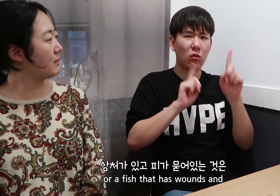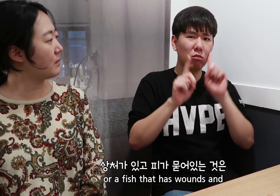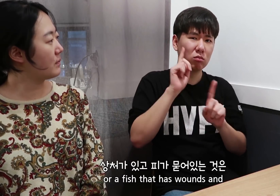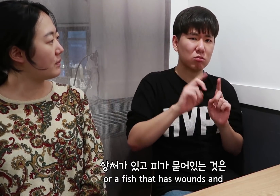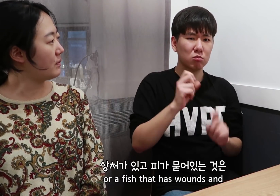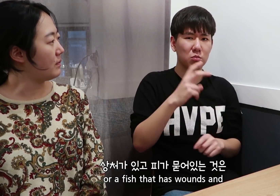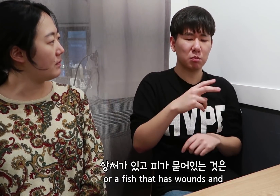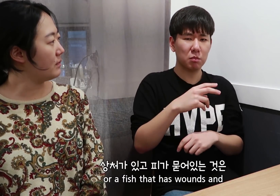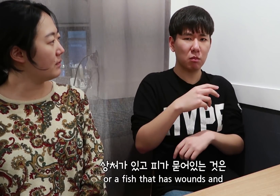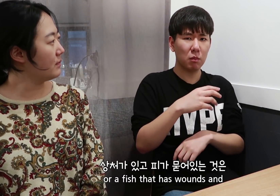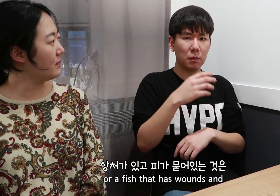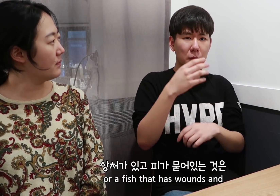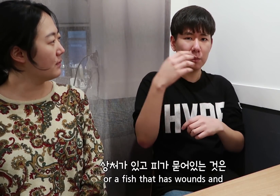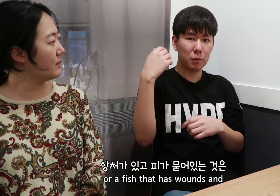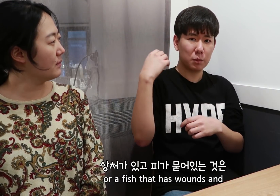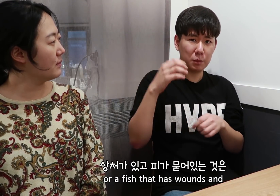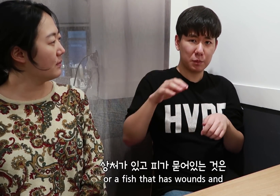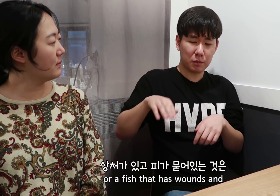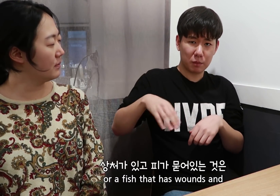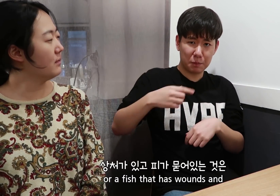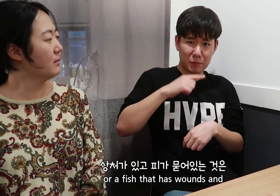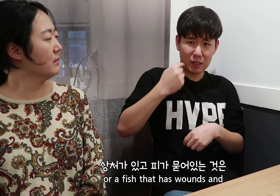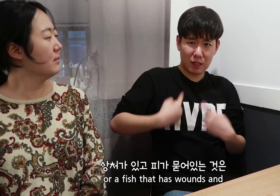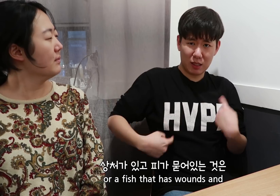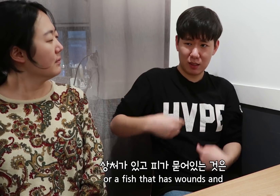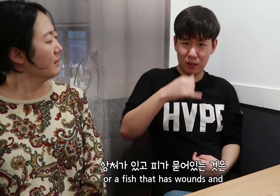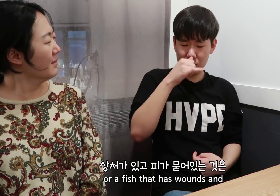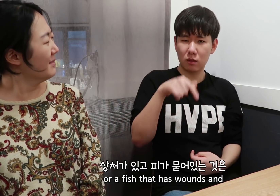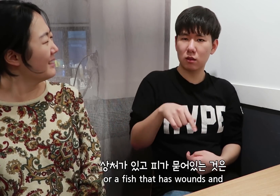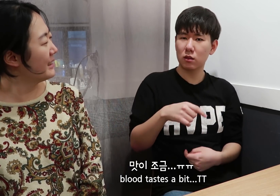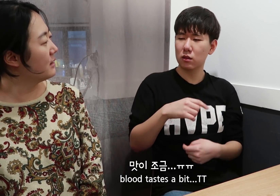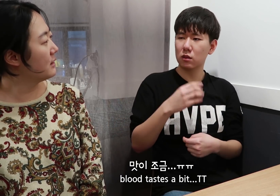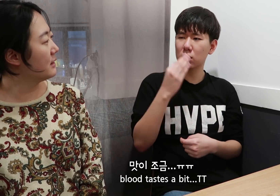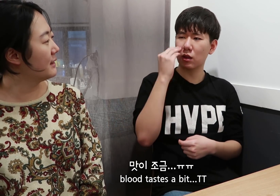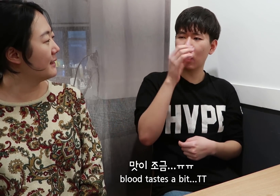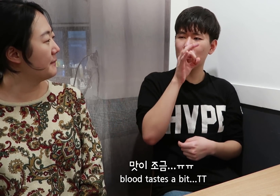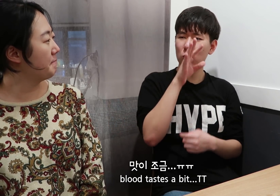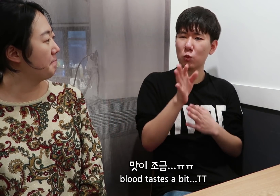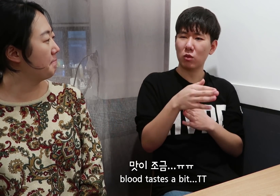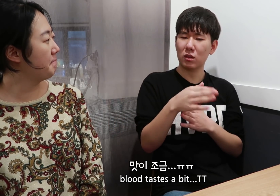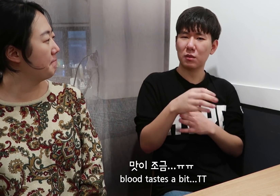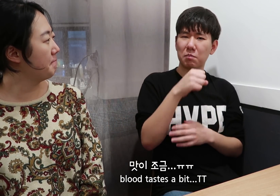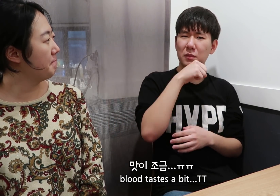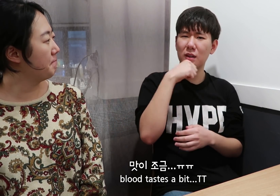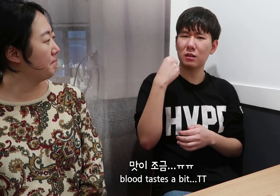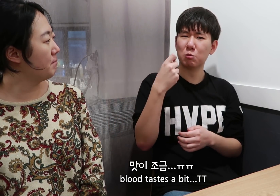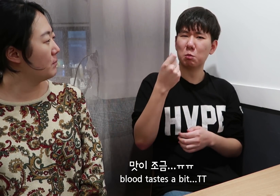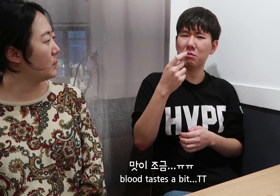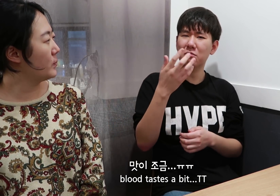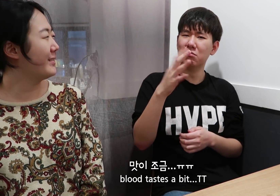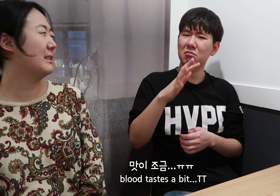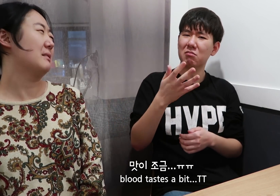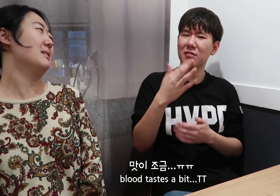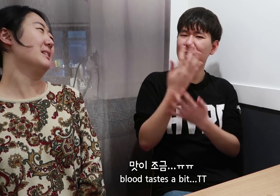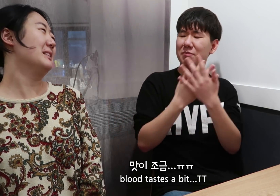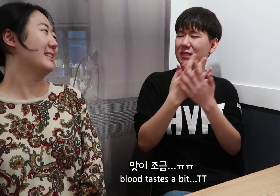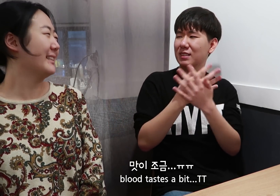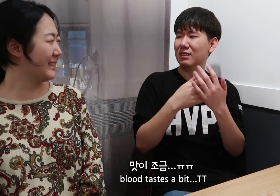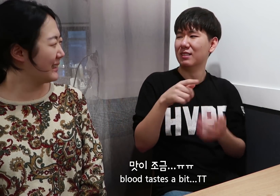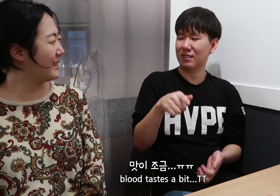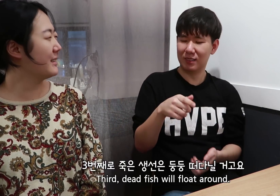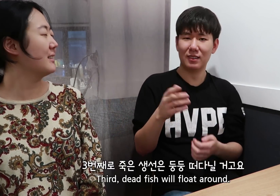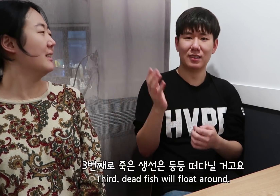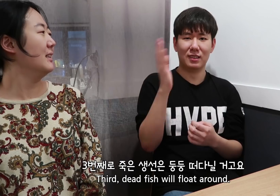or a fish that has wounds and blood tastes a bit..